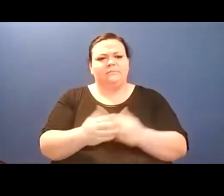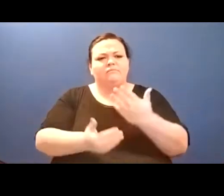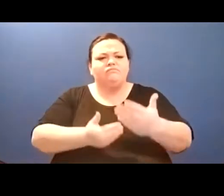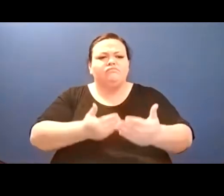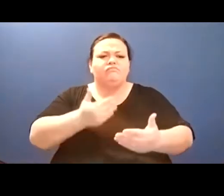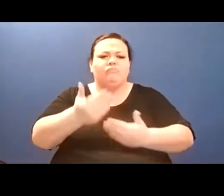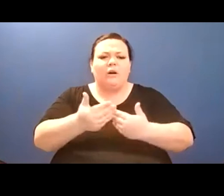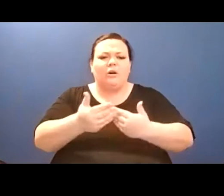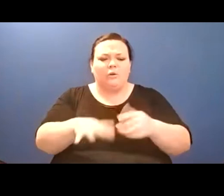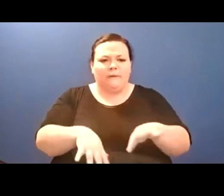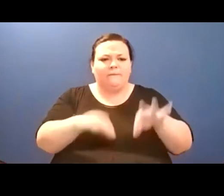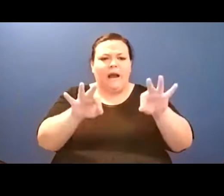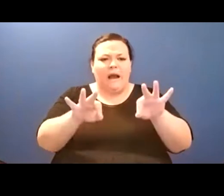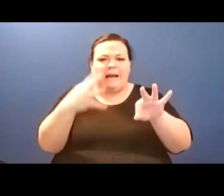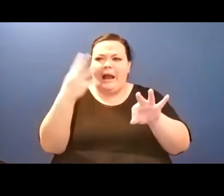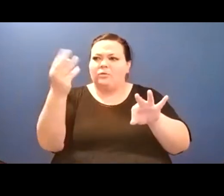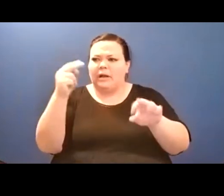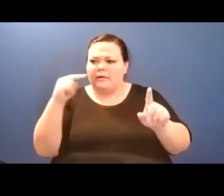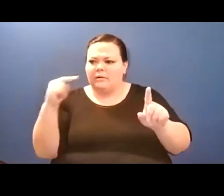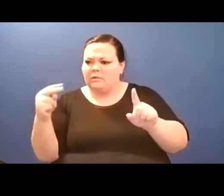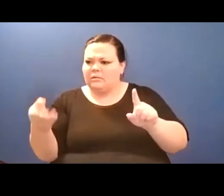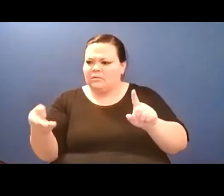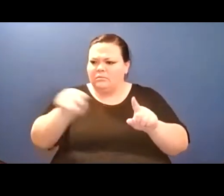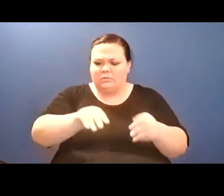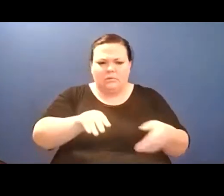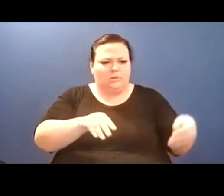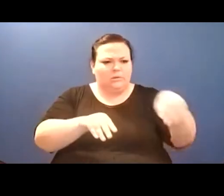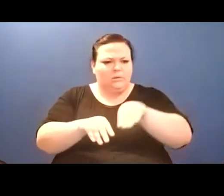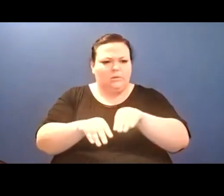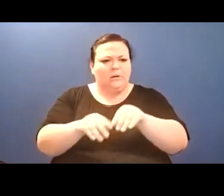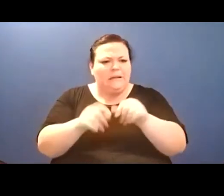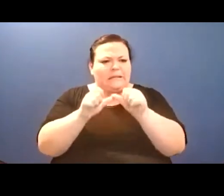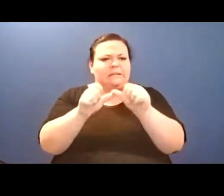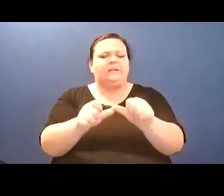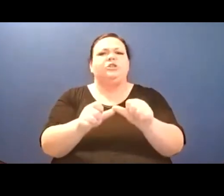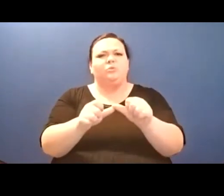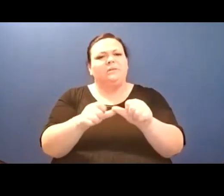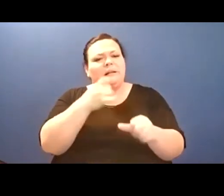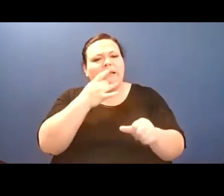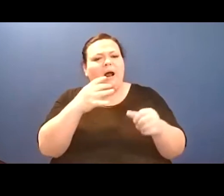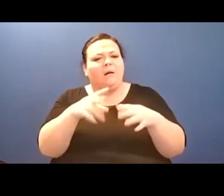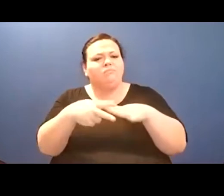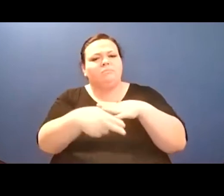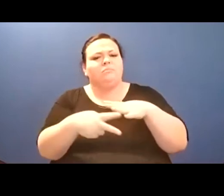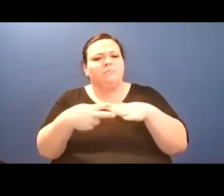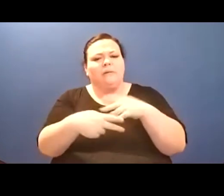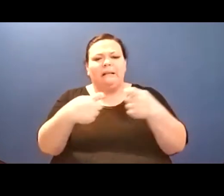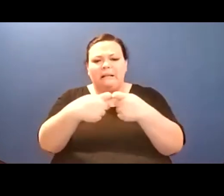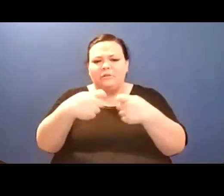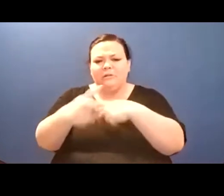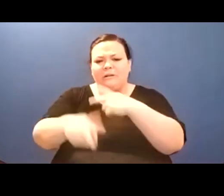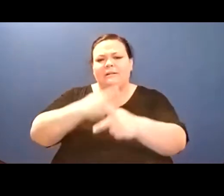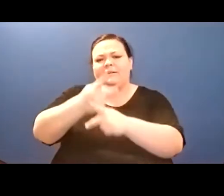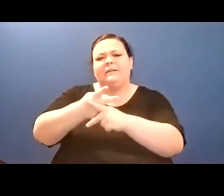Fold this.// This is not a truth but a way, a movement--simply--moving futures into fuchsias.